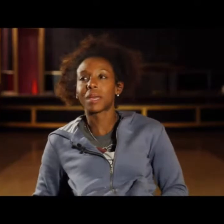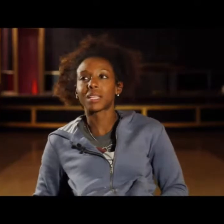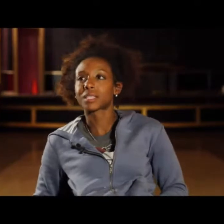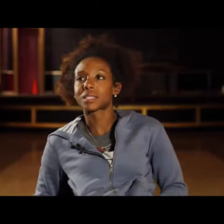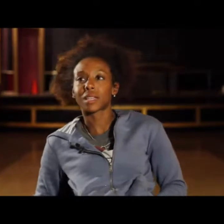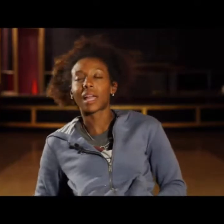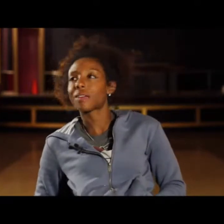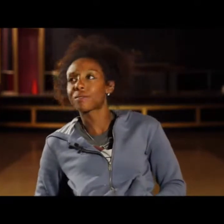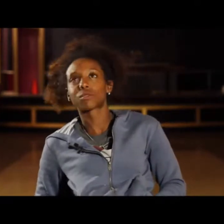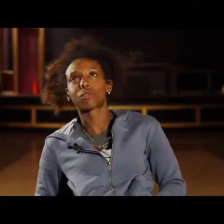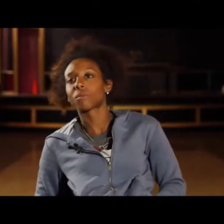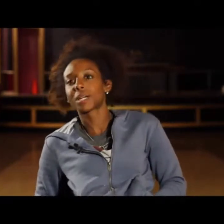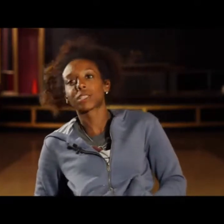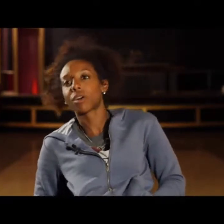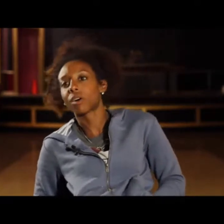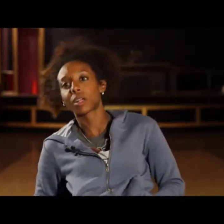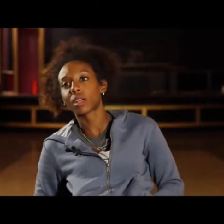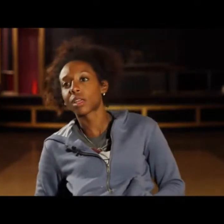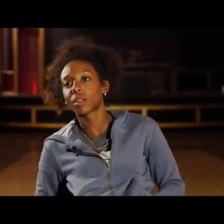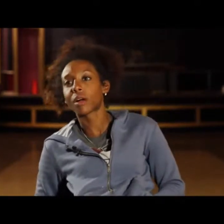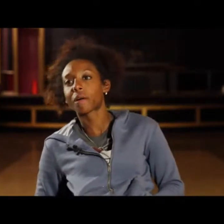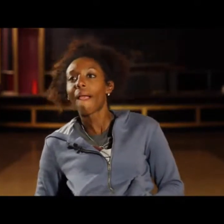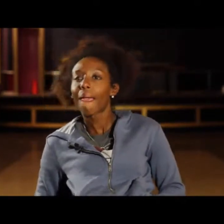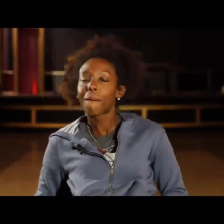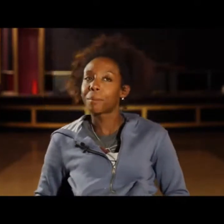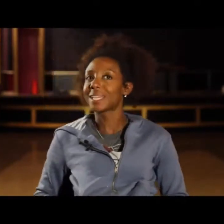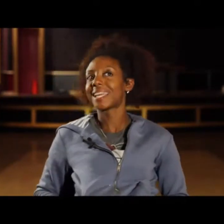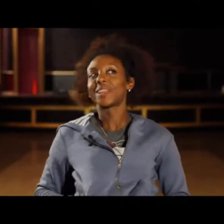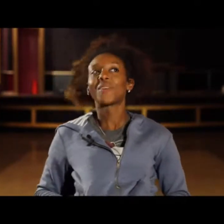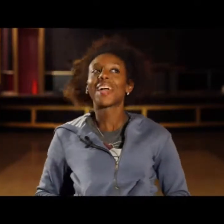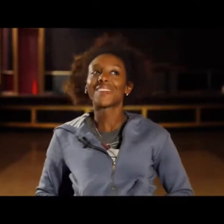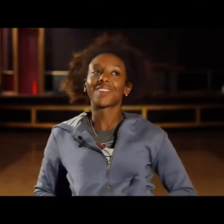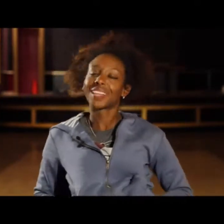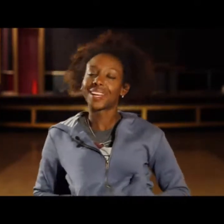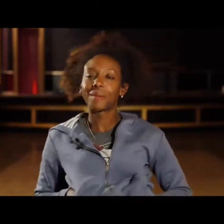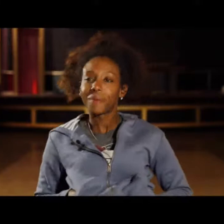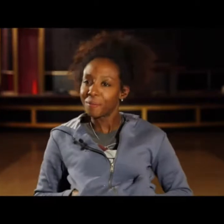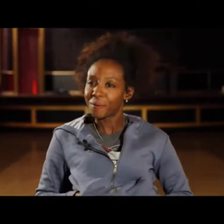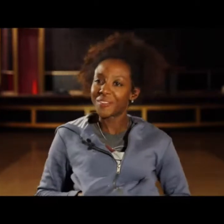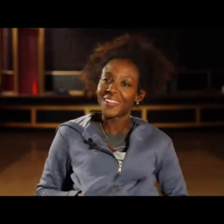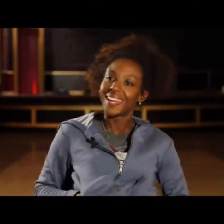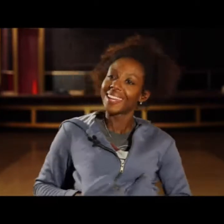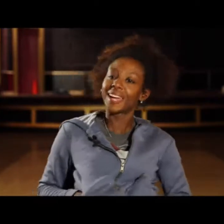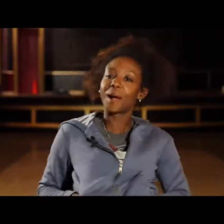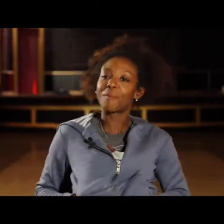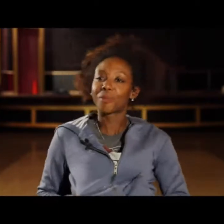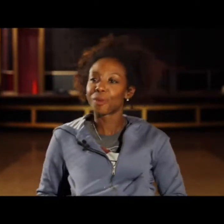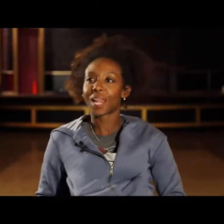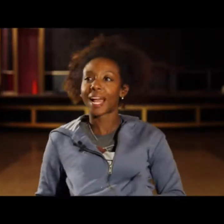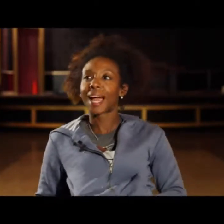so when they come through and they cussing us out and treating us like we dirt that just makes